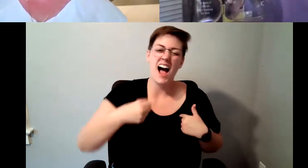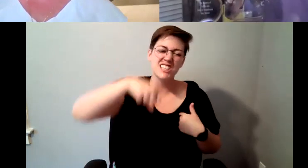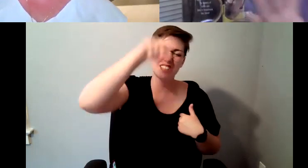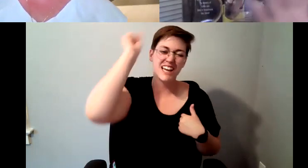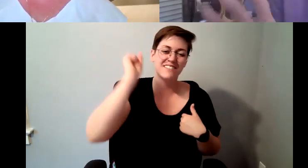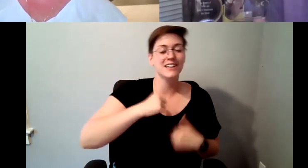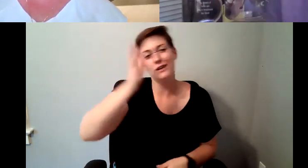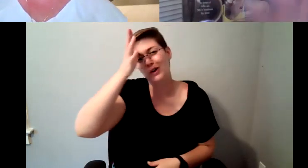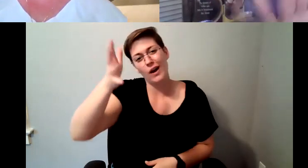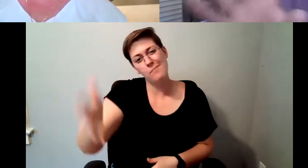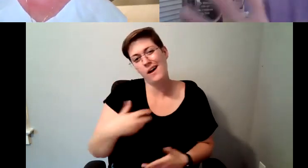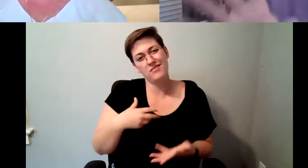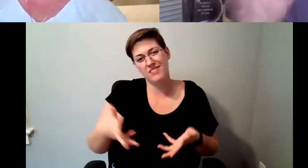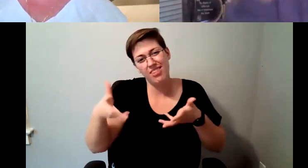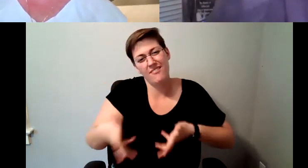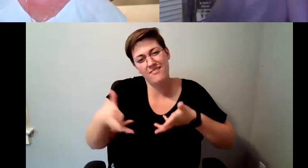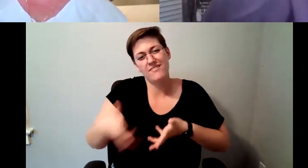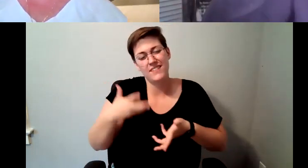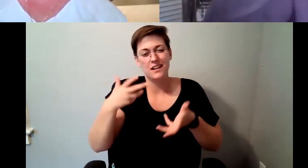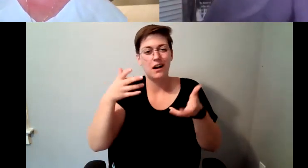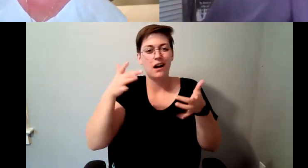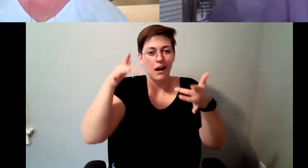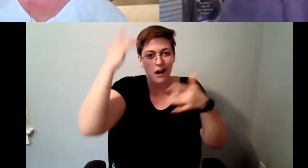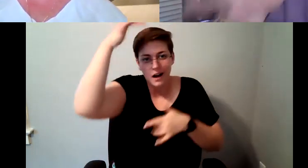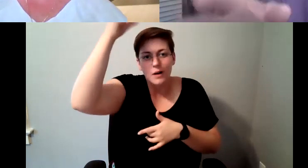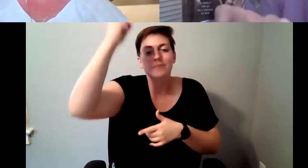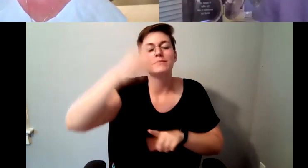D. Major Cohen: there's another story attached to my hair that's really funny when I made